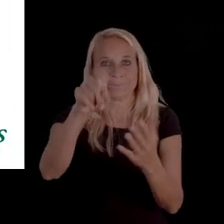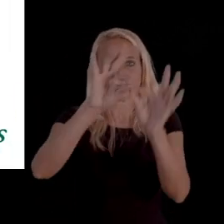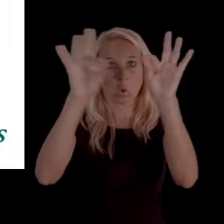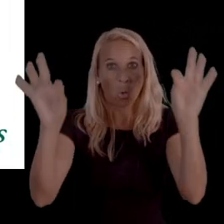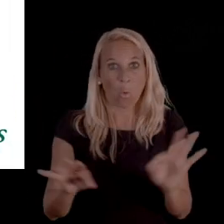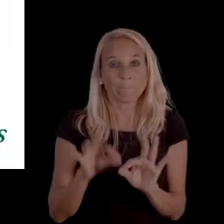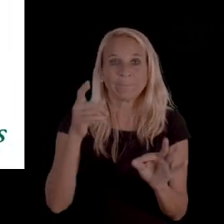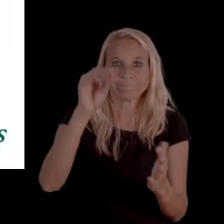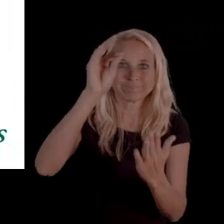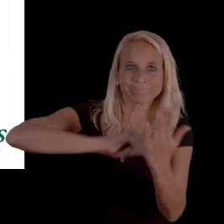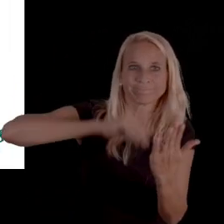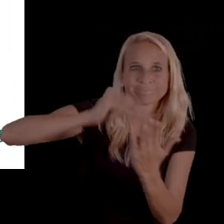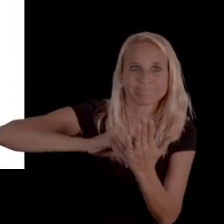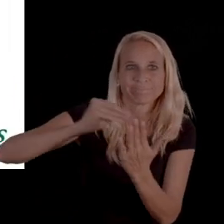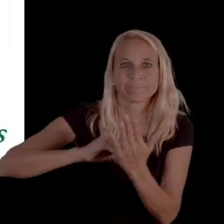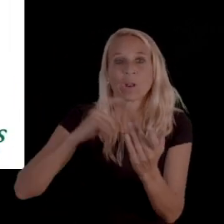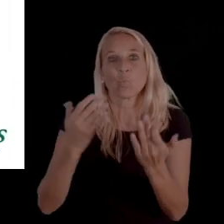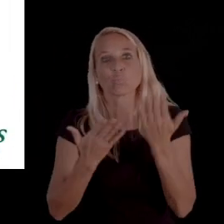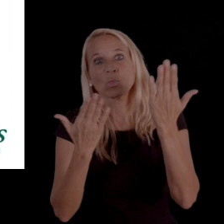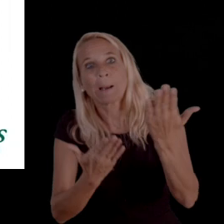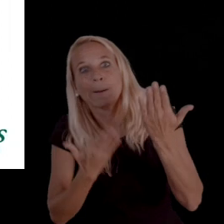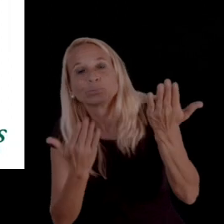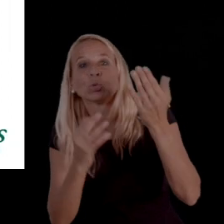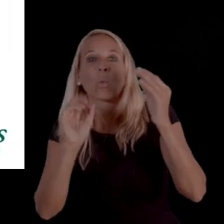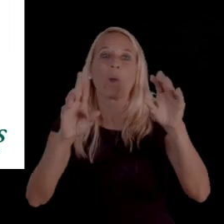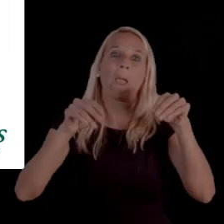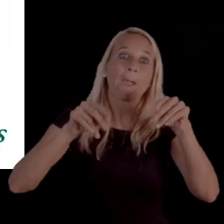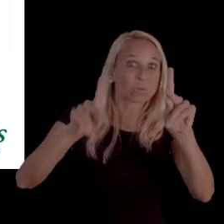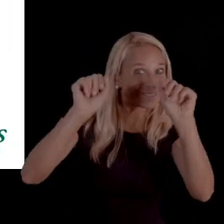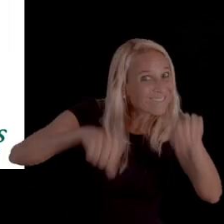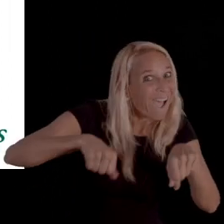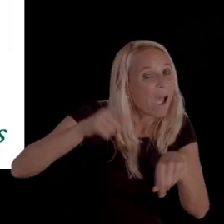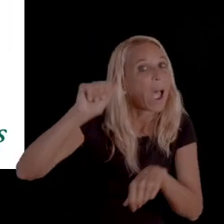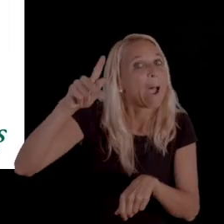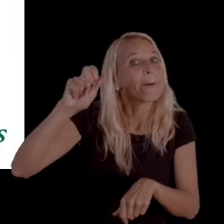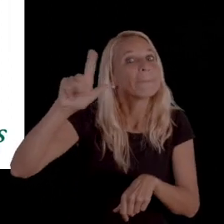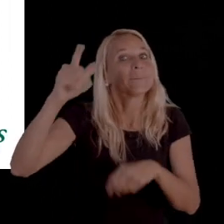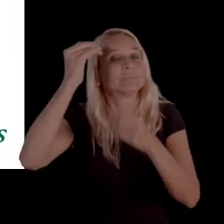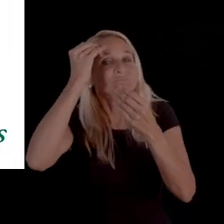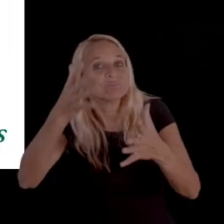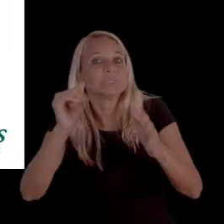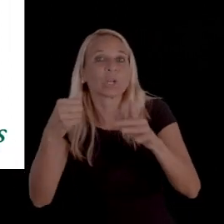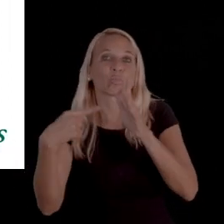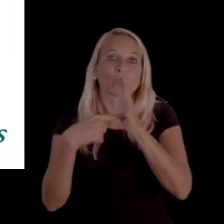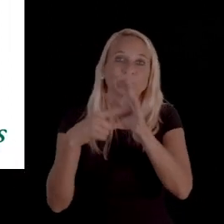there's also recommendations or opportunities to request to be represented,